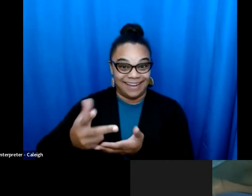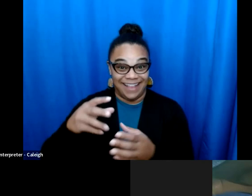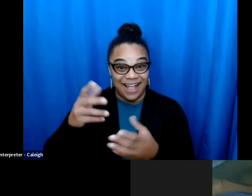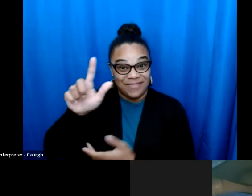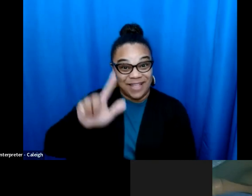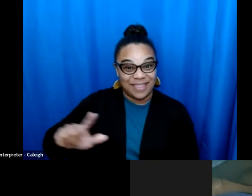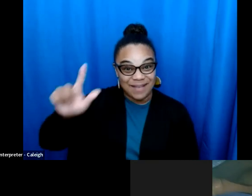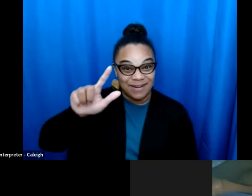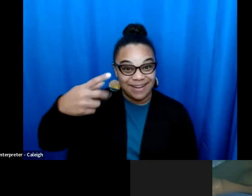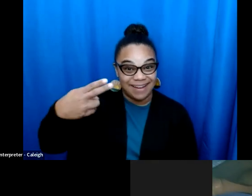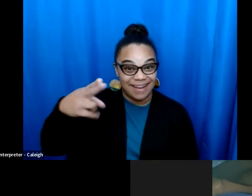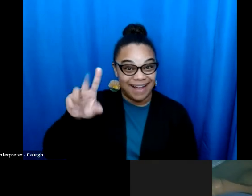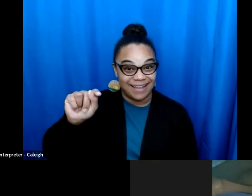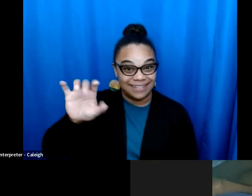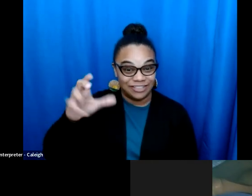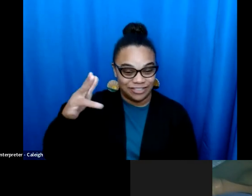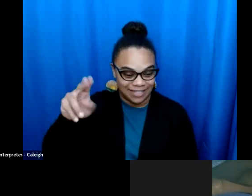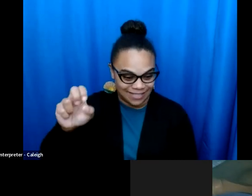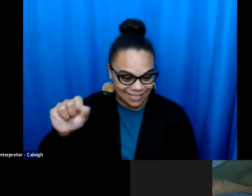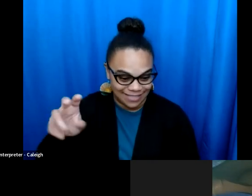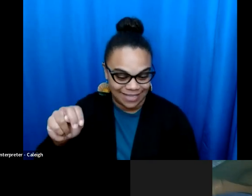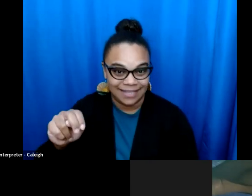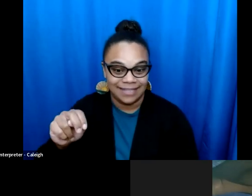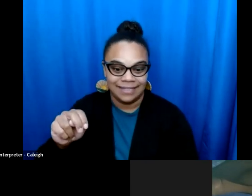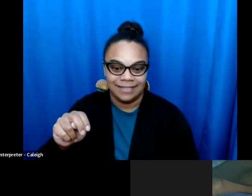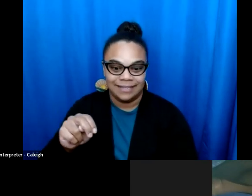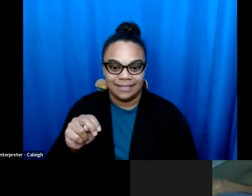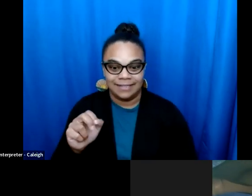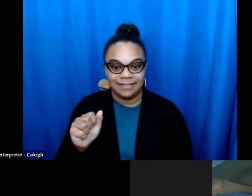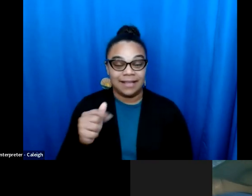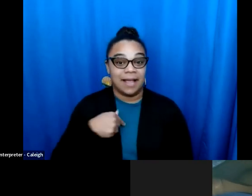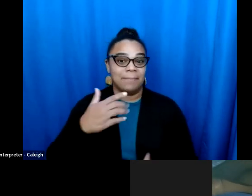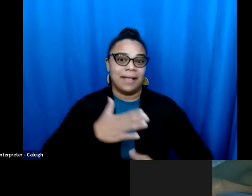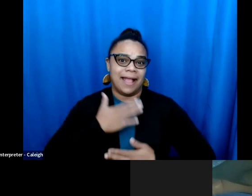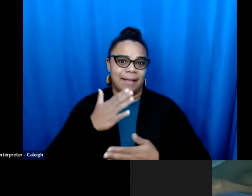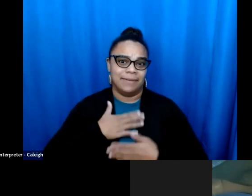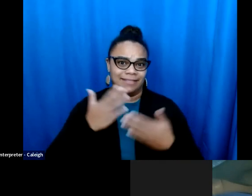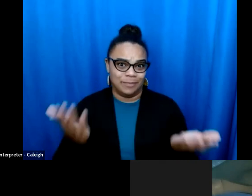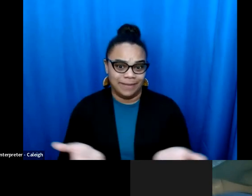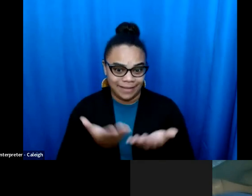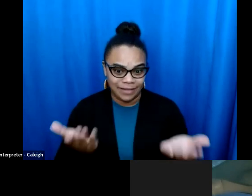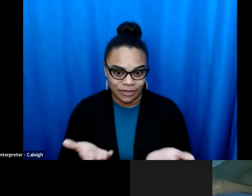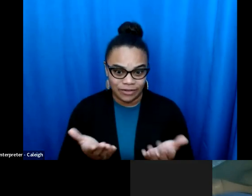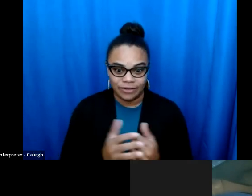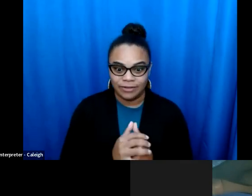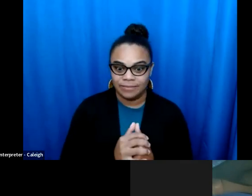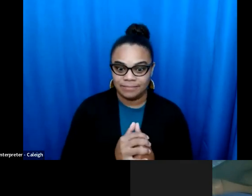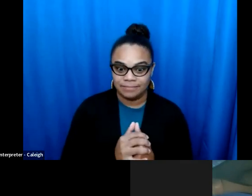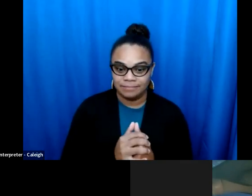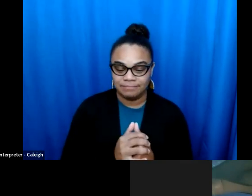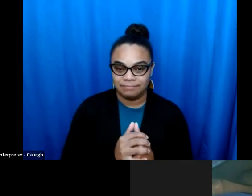my name is [away from mic] I'm coming from the vel stinky environment of the parking lot of the